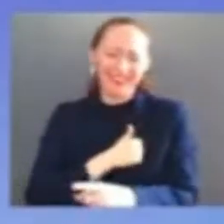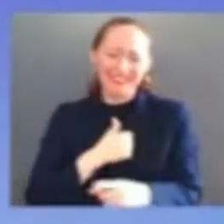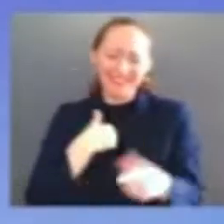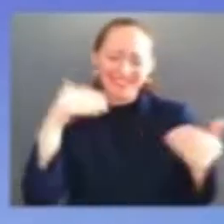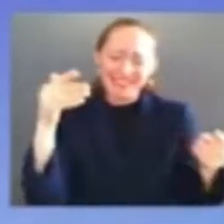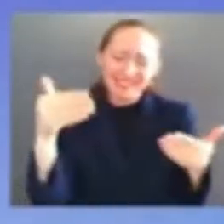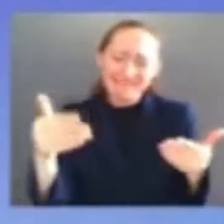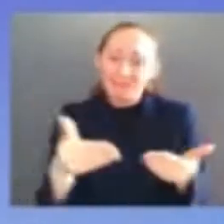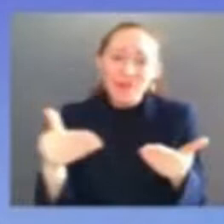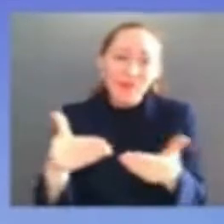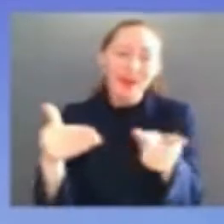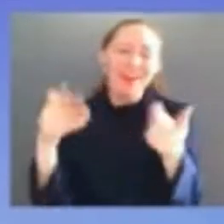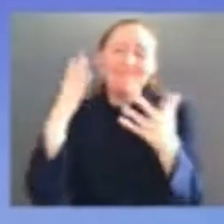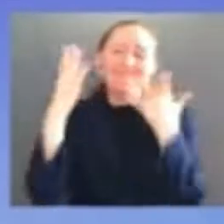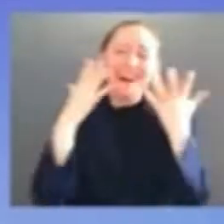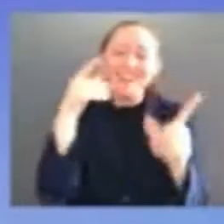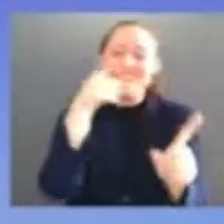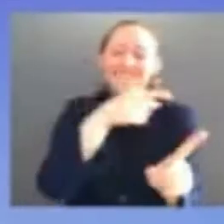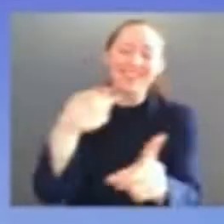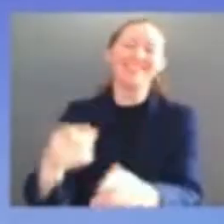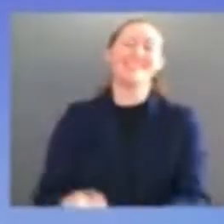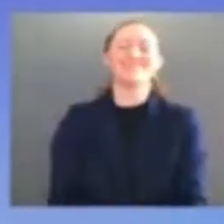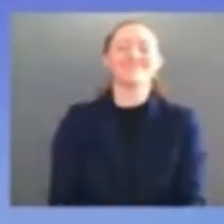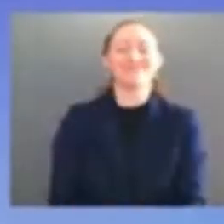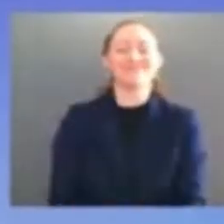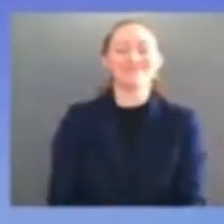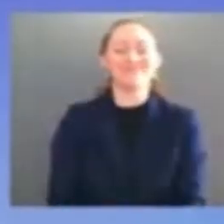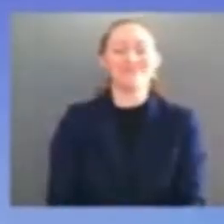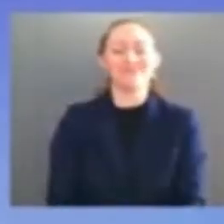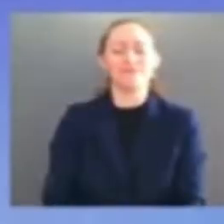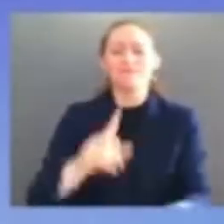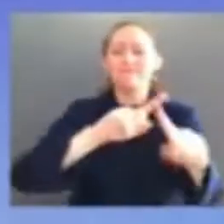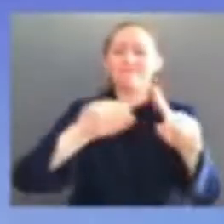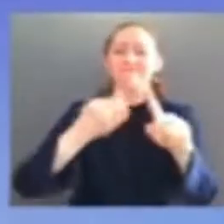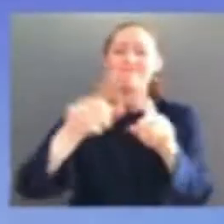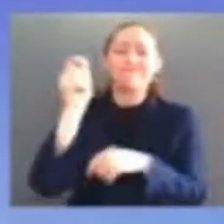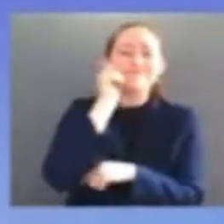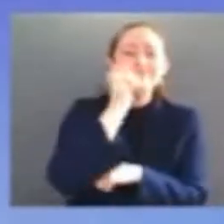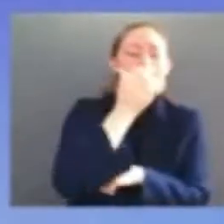felt this moment and they feel it now they feel a sense of pride and hope and belonging and